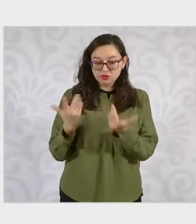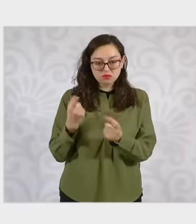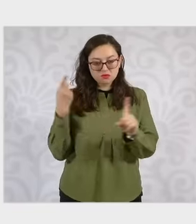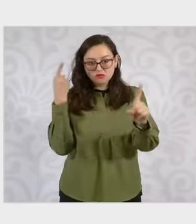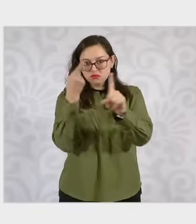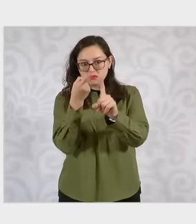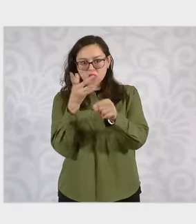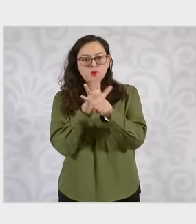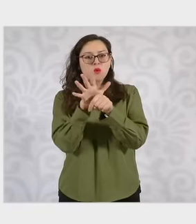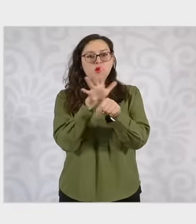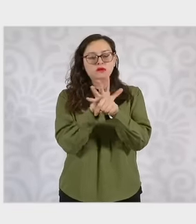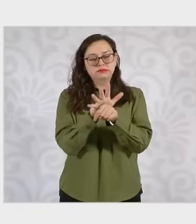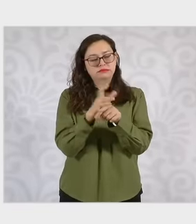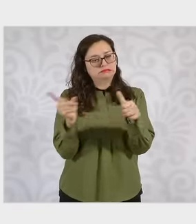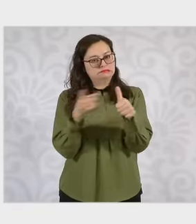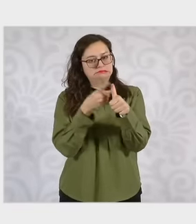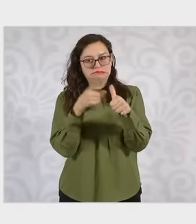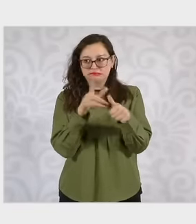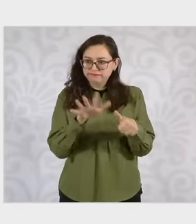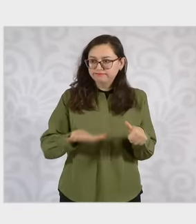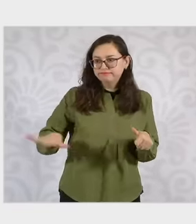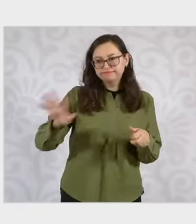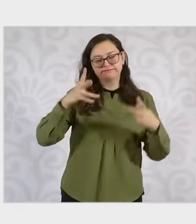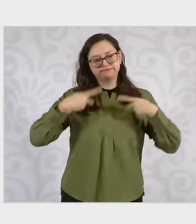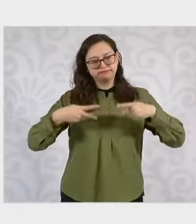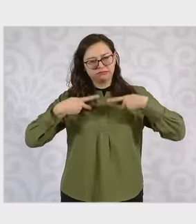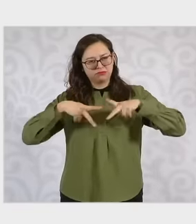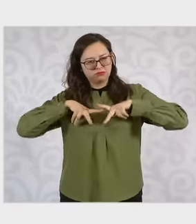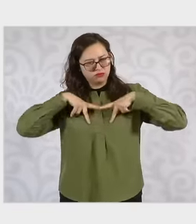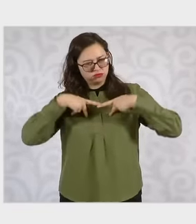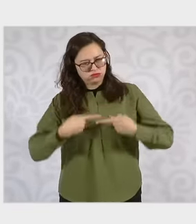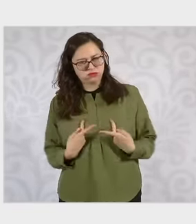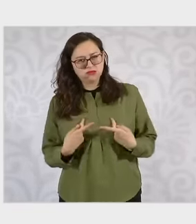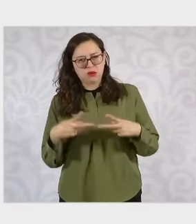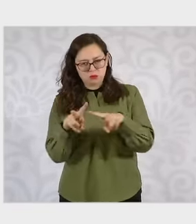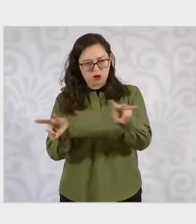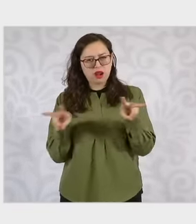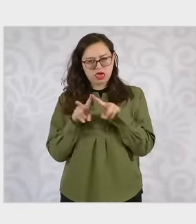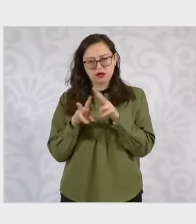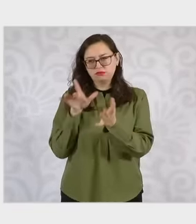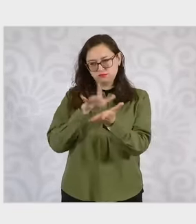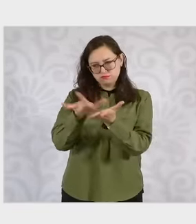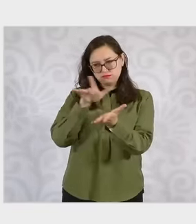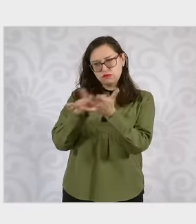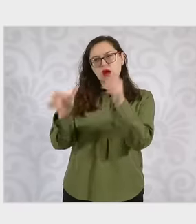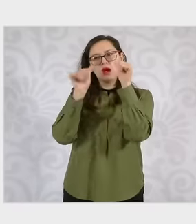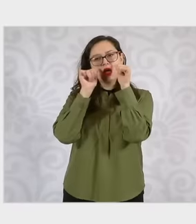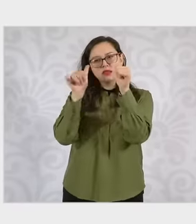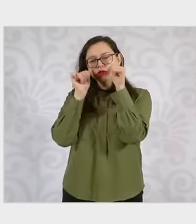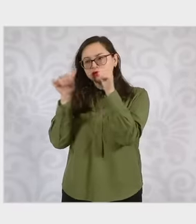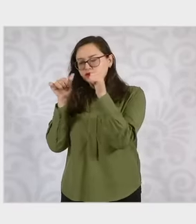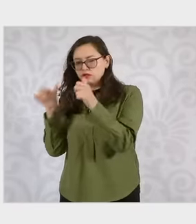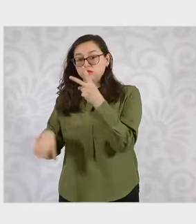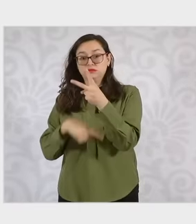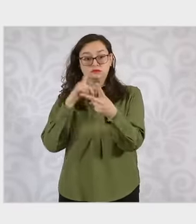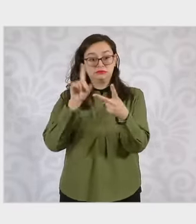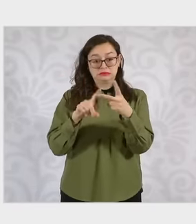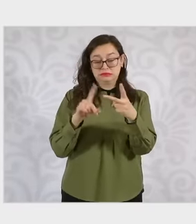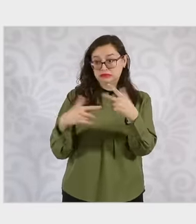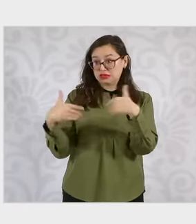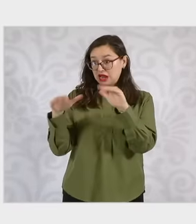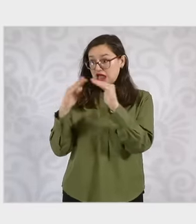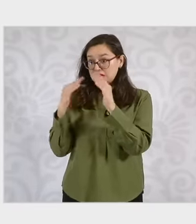most vulnerable population of this country attention to the housing gap attention to